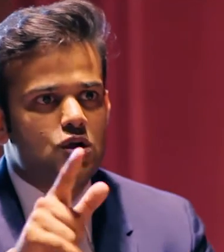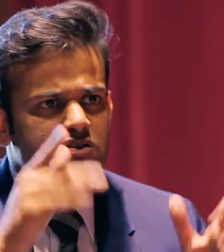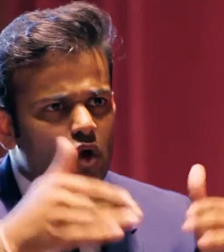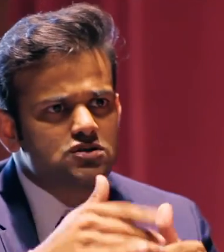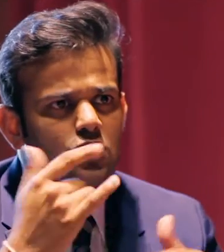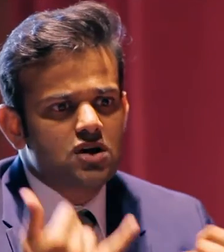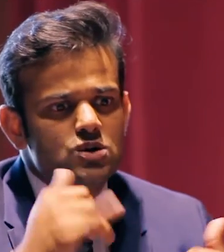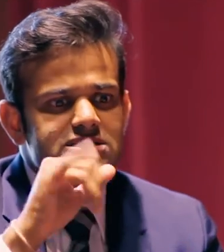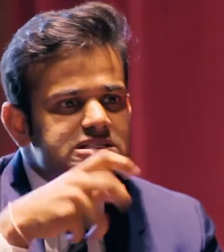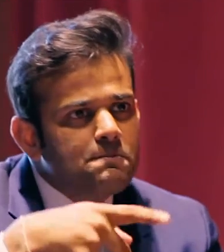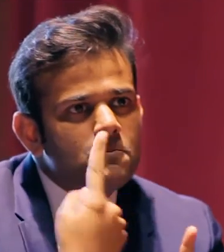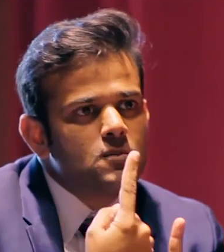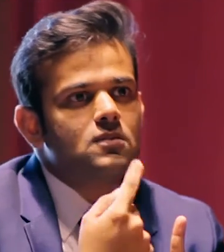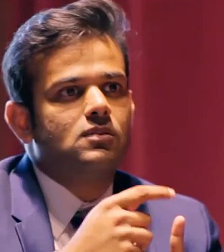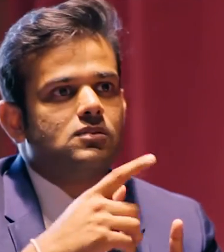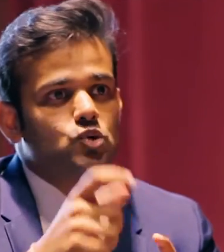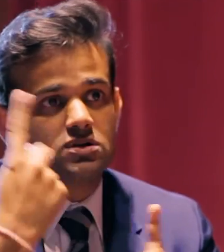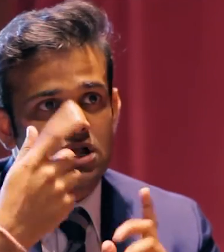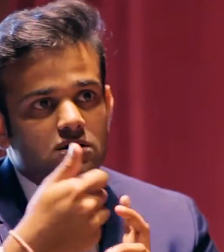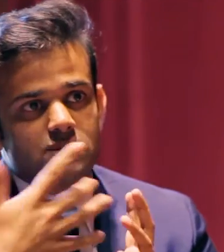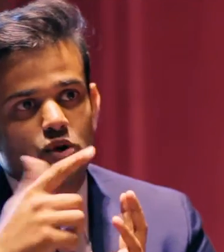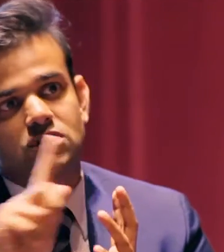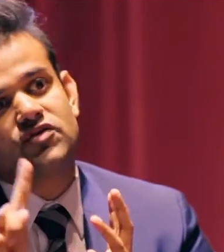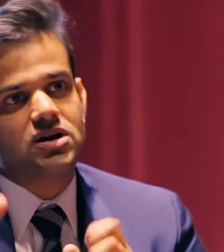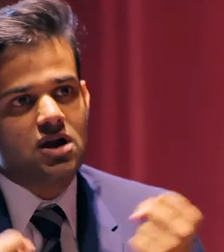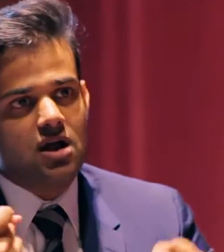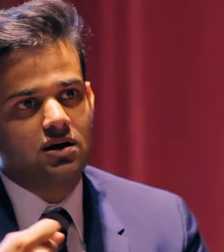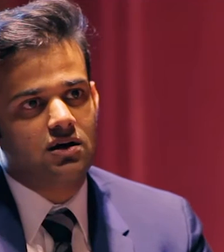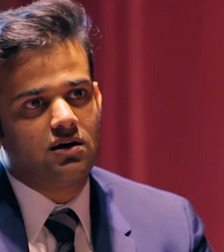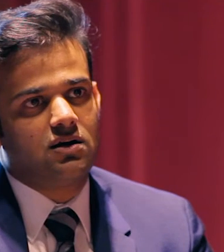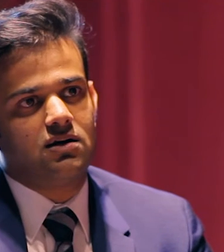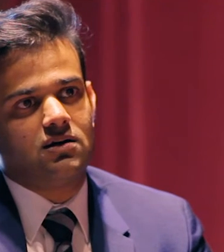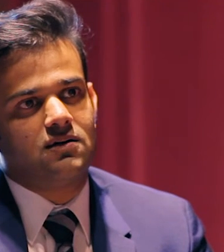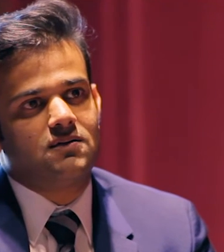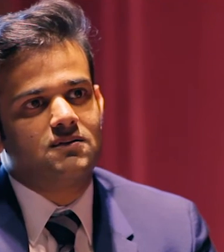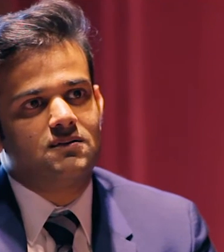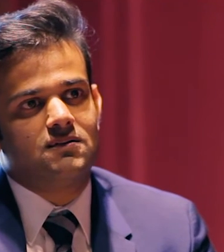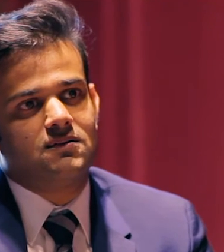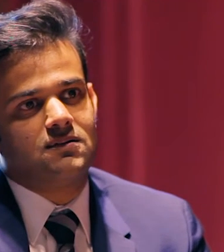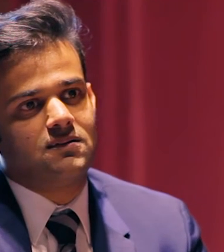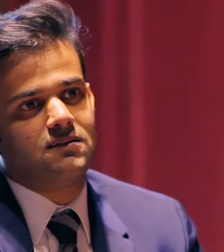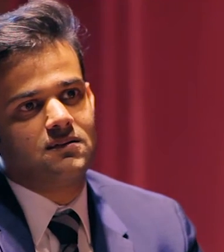[Voiceover] So would you actually expand into another line of vehicle, or would you stay strictly with just the Jeeps in the future?